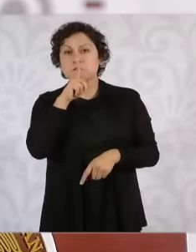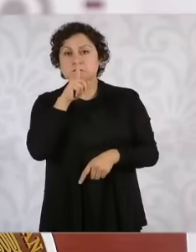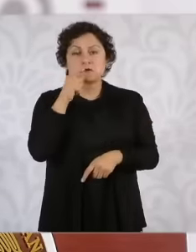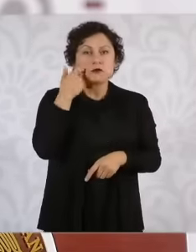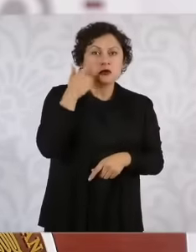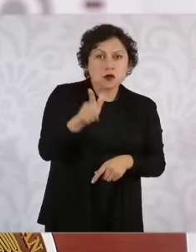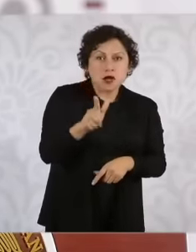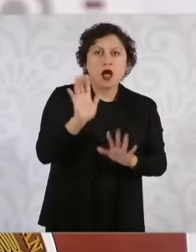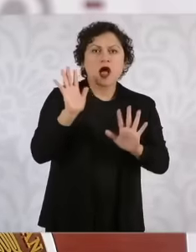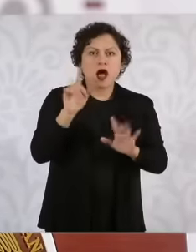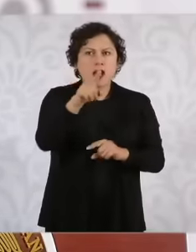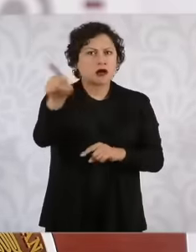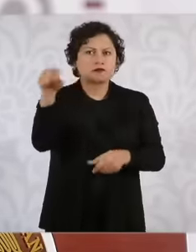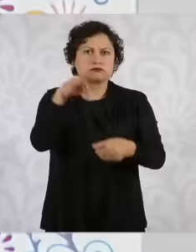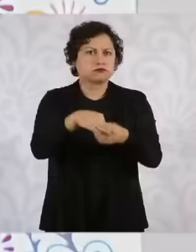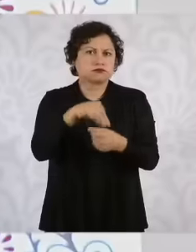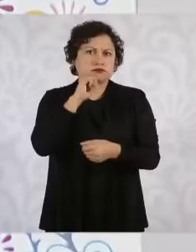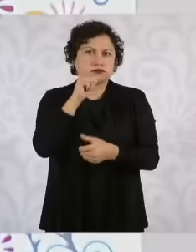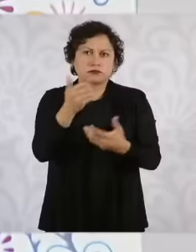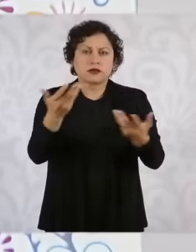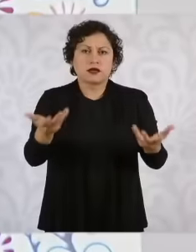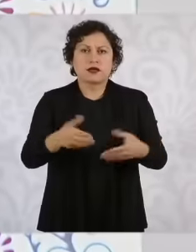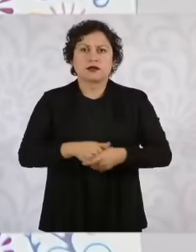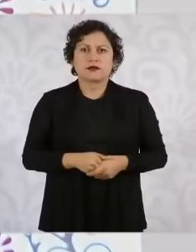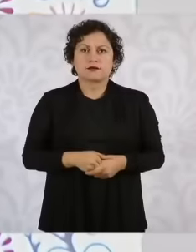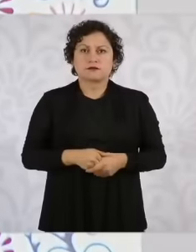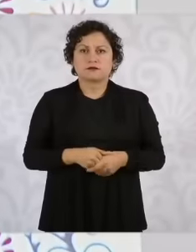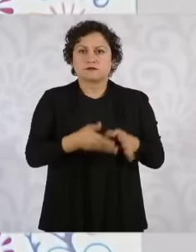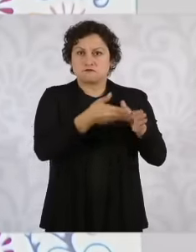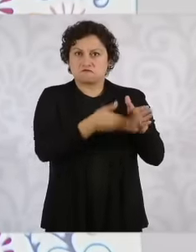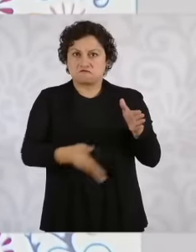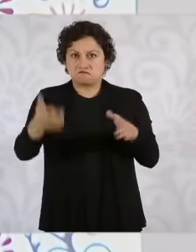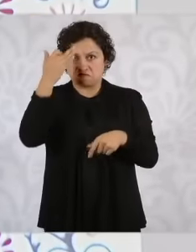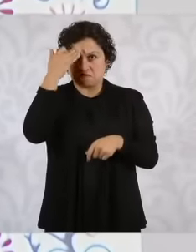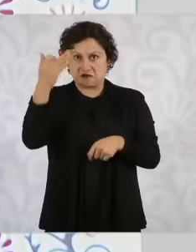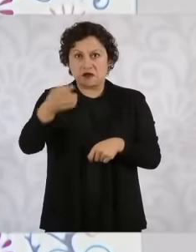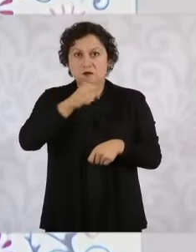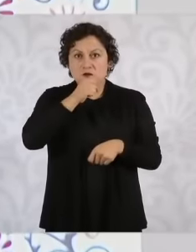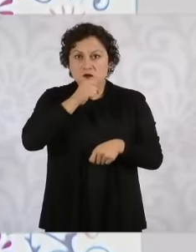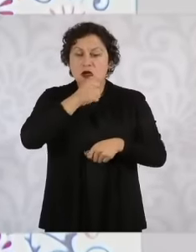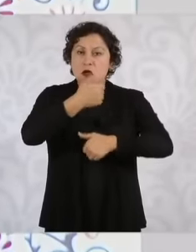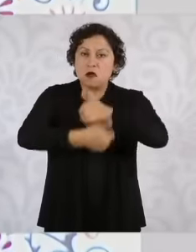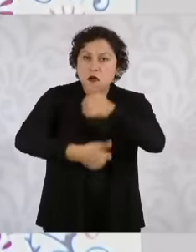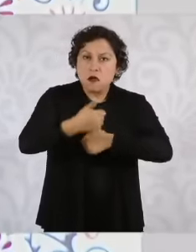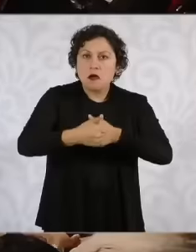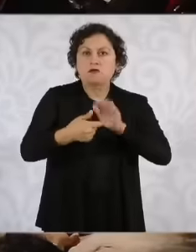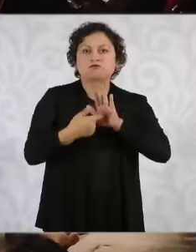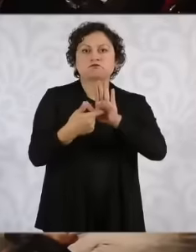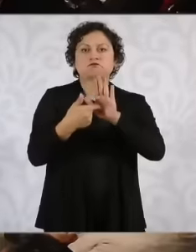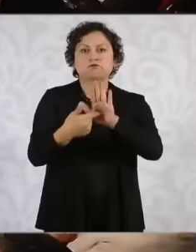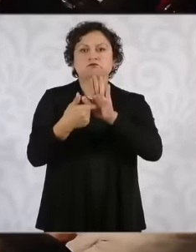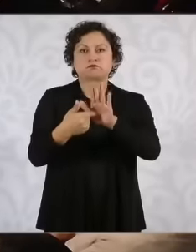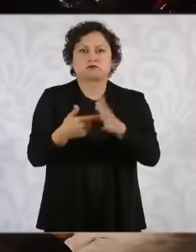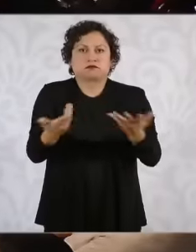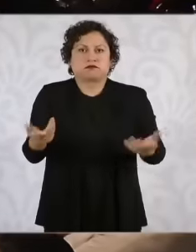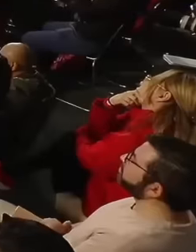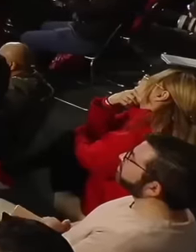that were proposed that we proposed throughout the campaign, so there is a will before